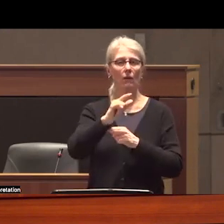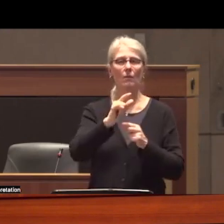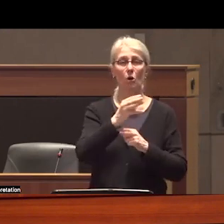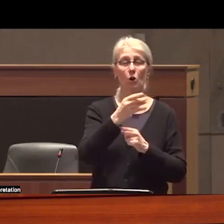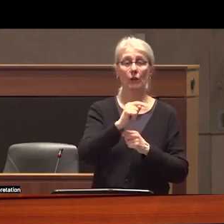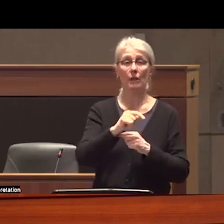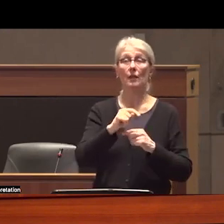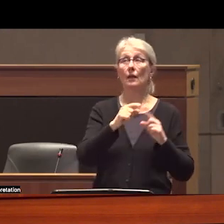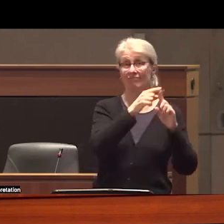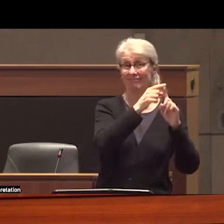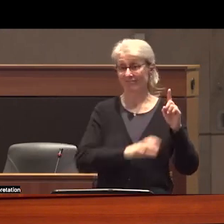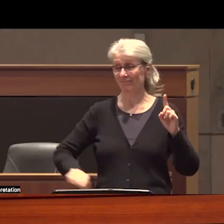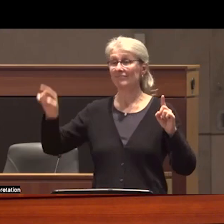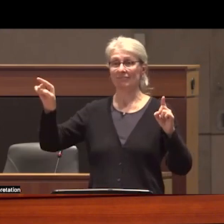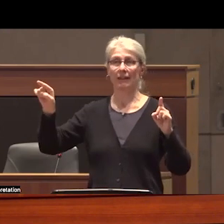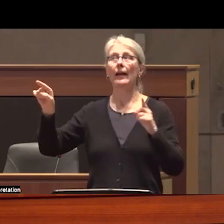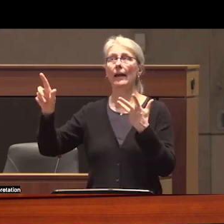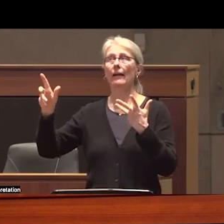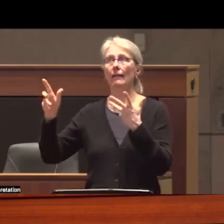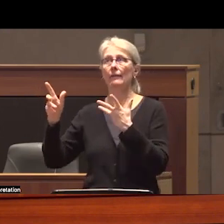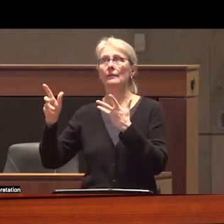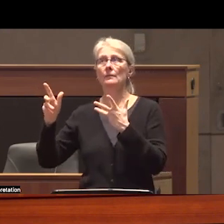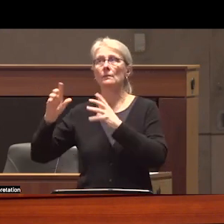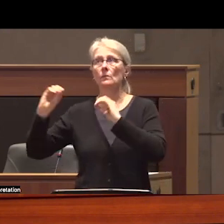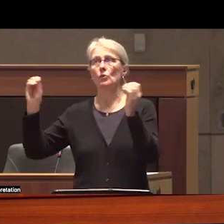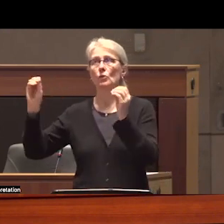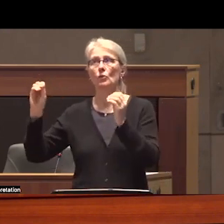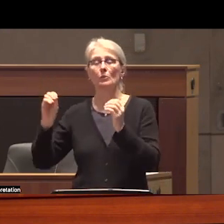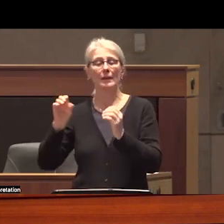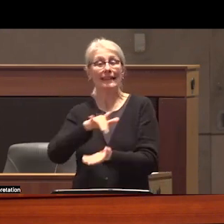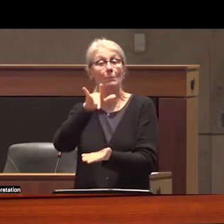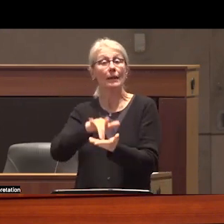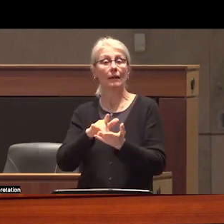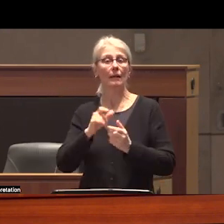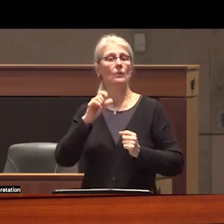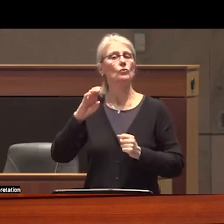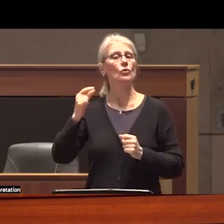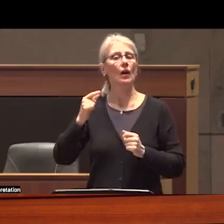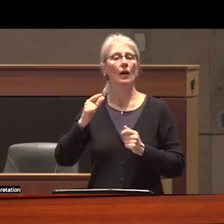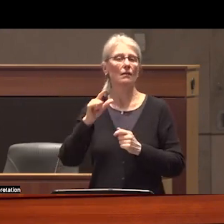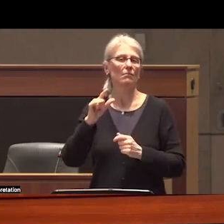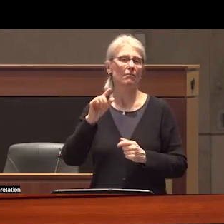lot of profit being made it is being made by organized crime syndicates not really by drug